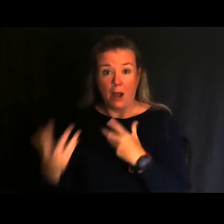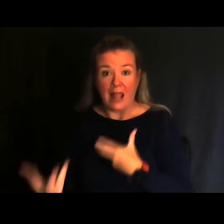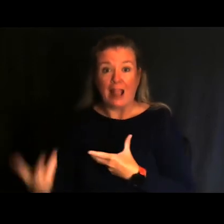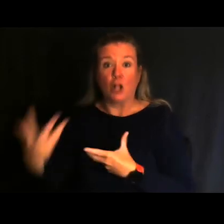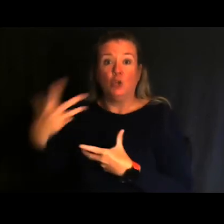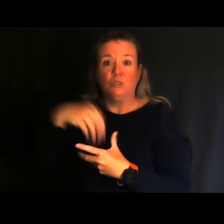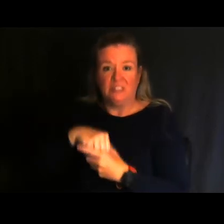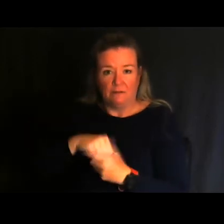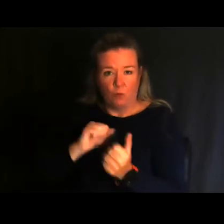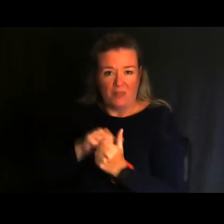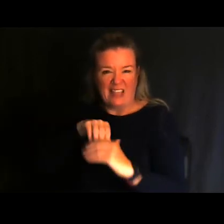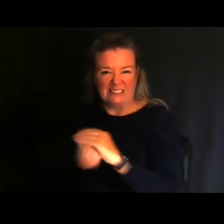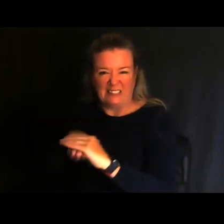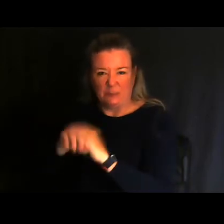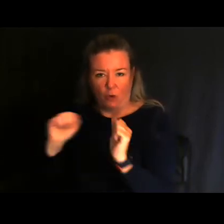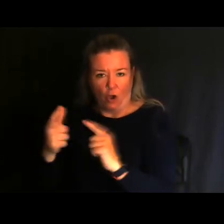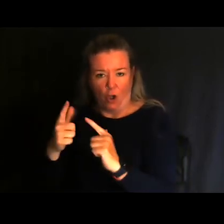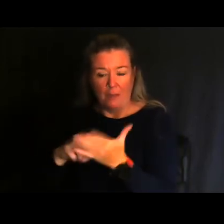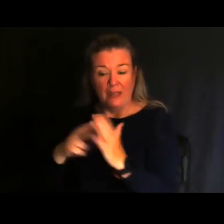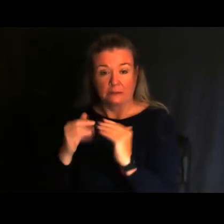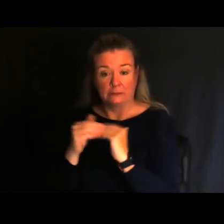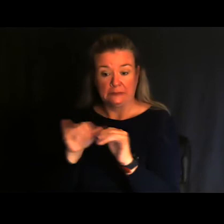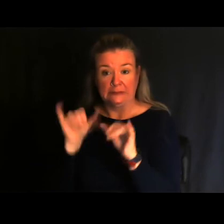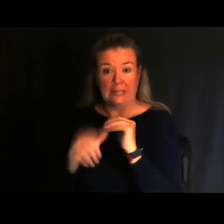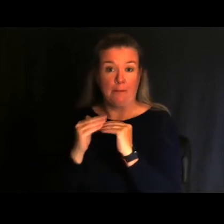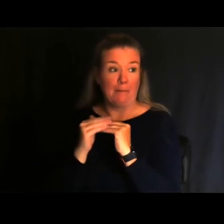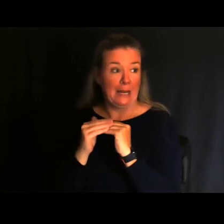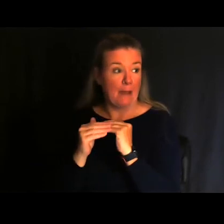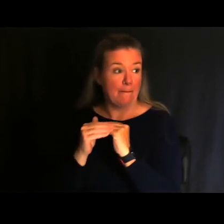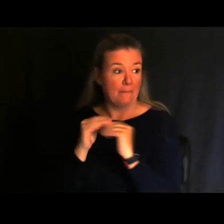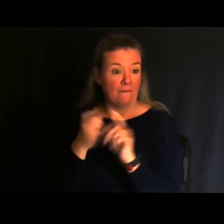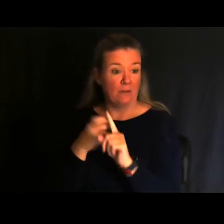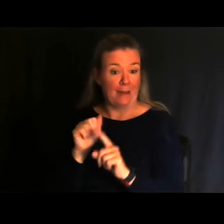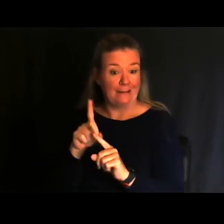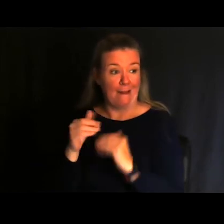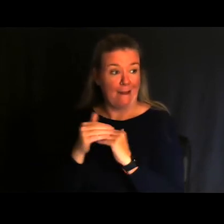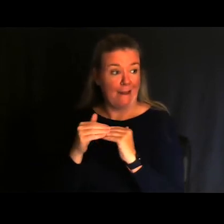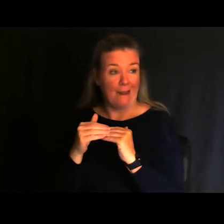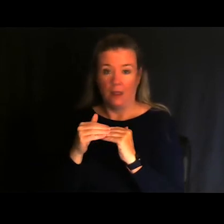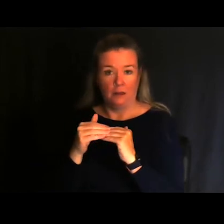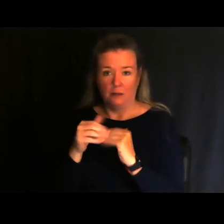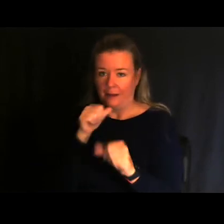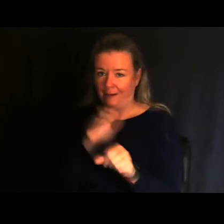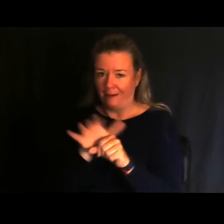That means we go above and beyond the minimum requirements of the Americans with Disabilities Act.